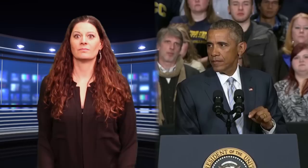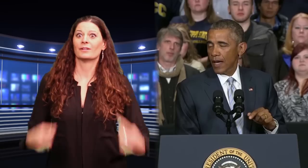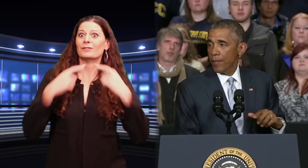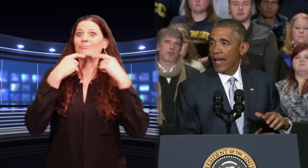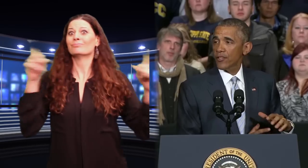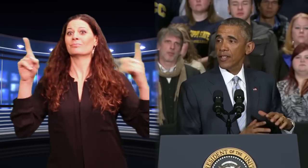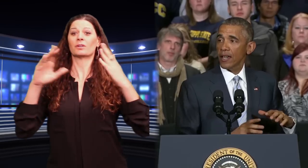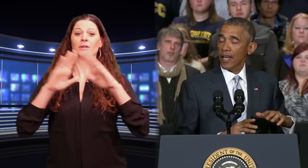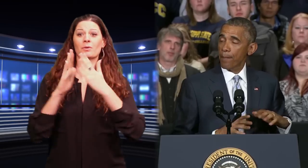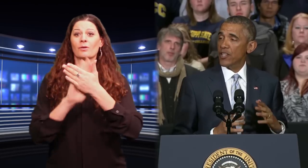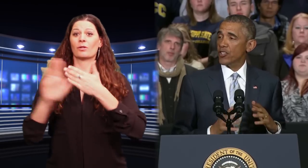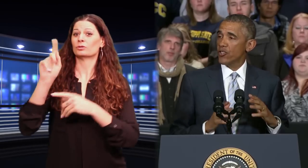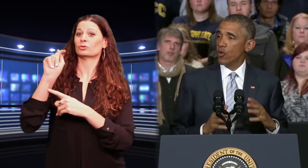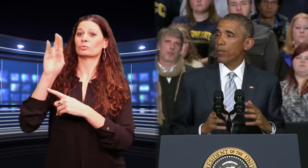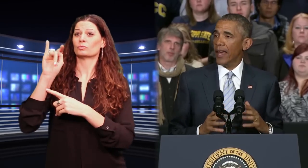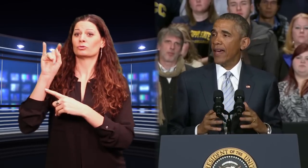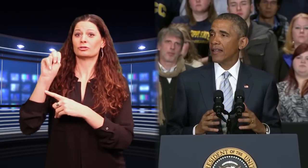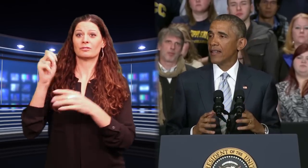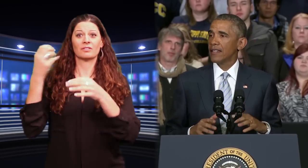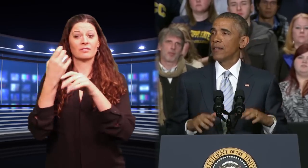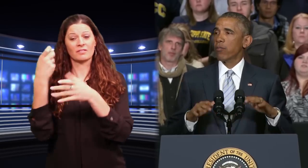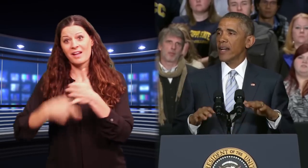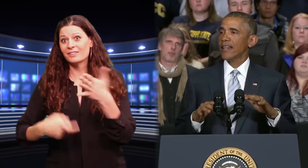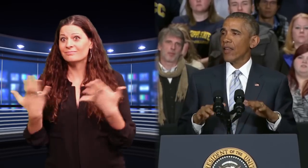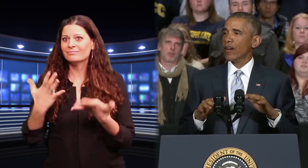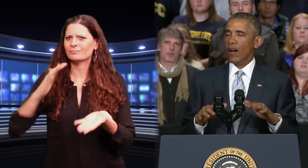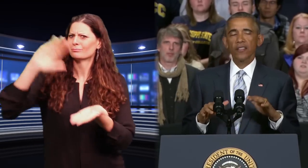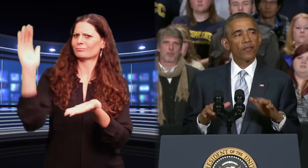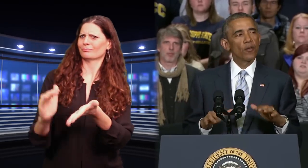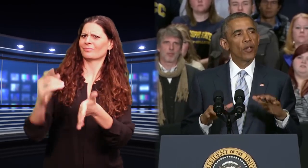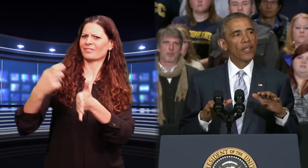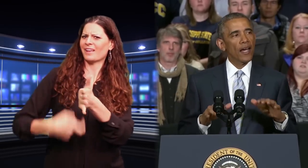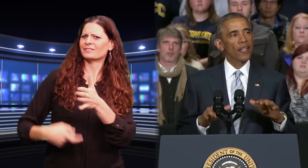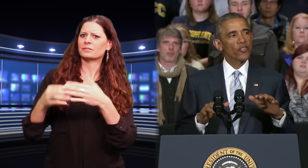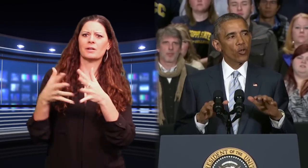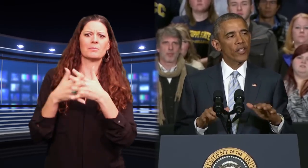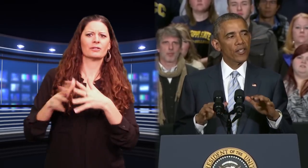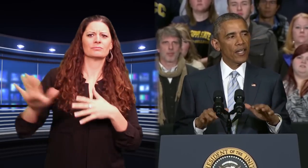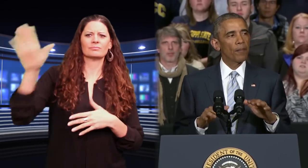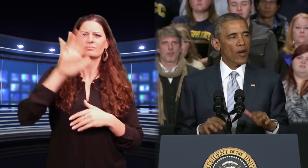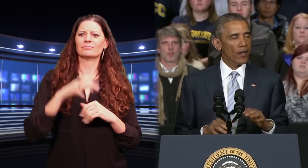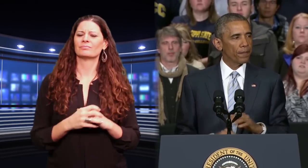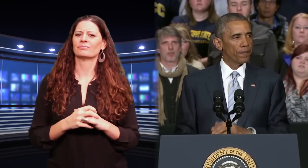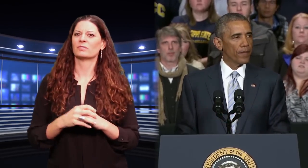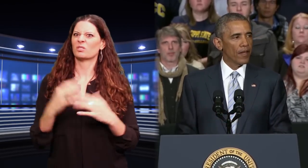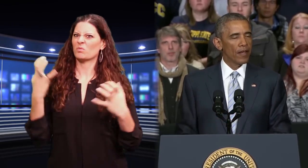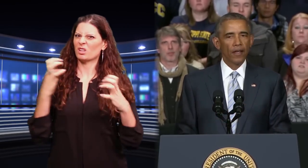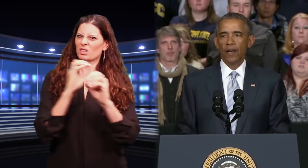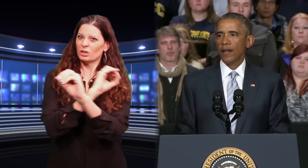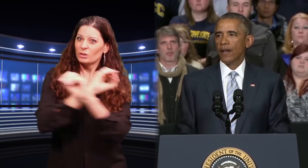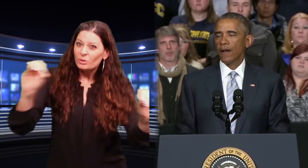President Obama: "I'm announcing an ambitious new plan to bring down the cost of community college tuition in America.